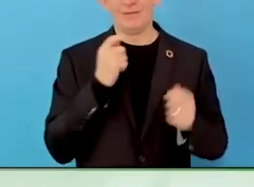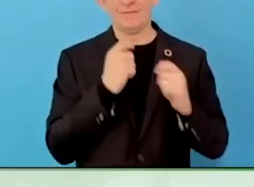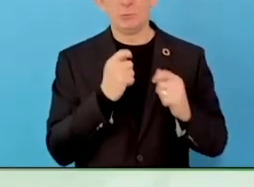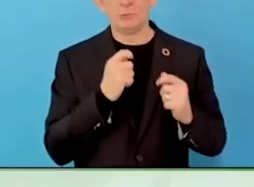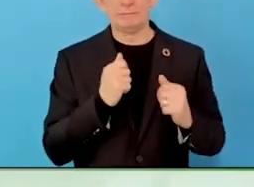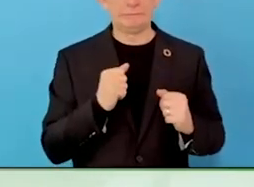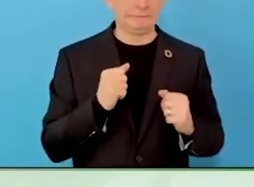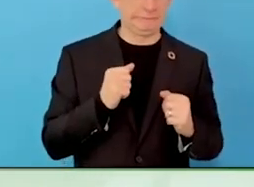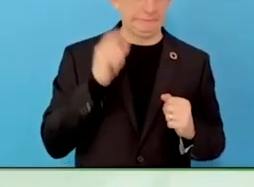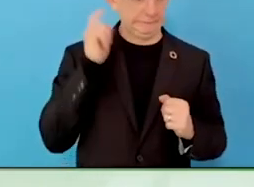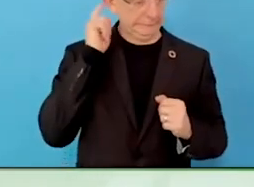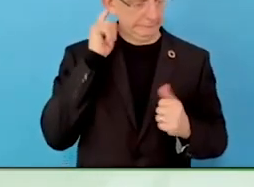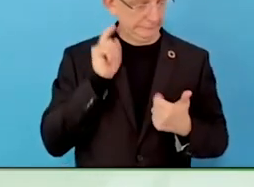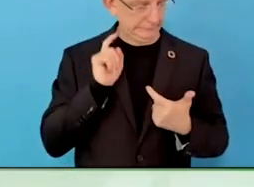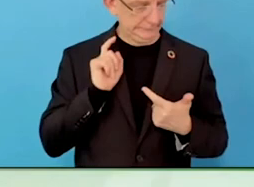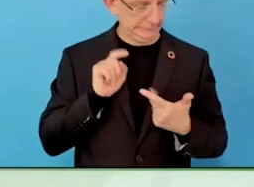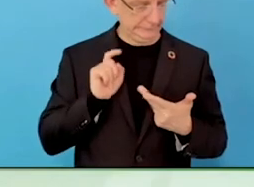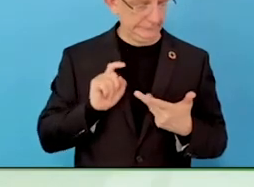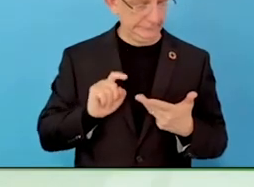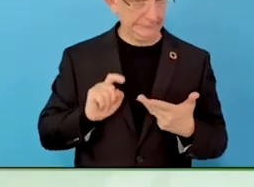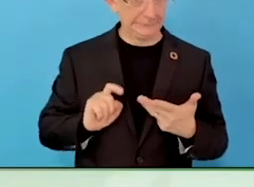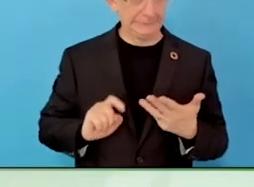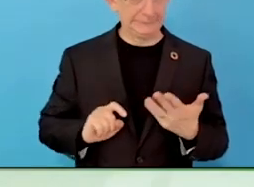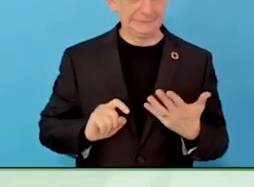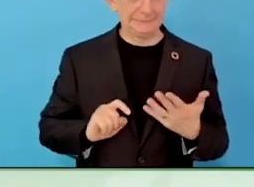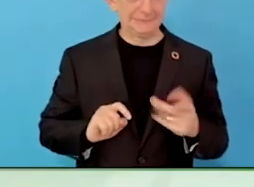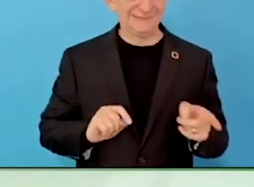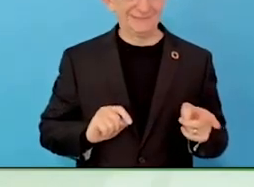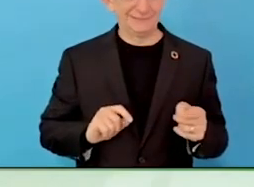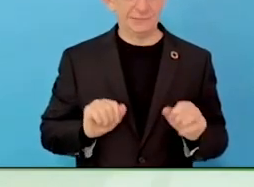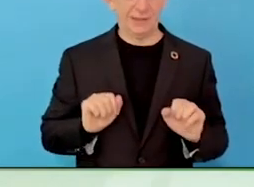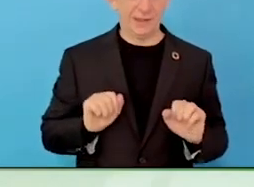So taking the person to the interview.